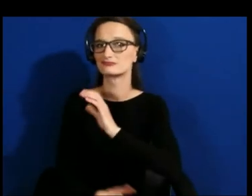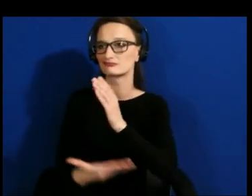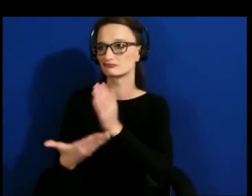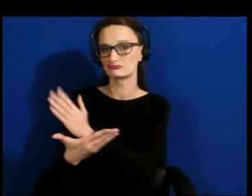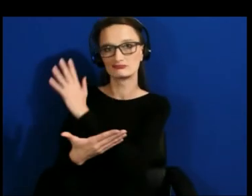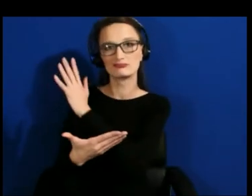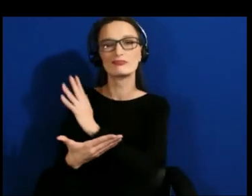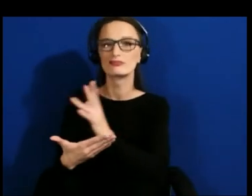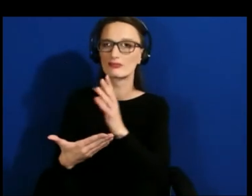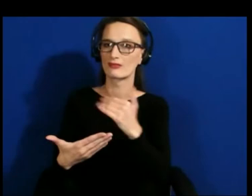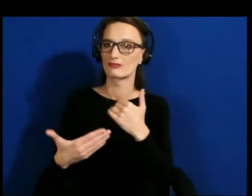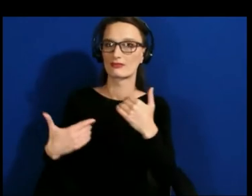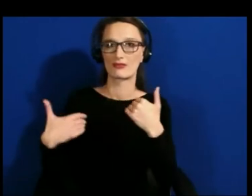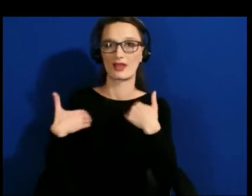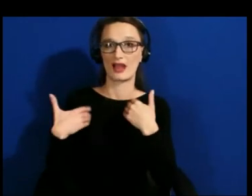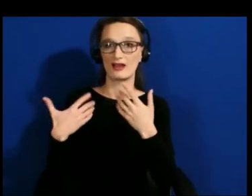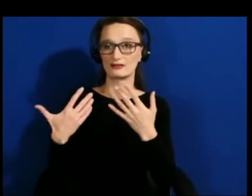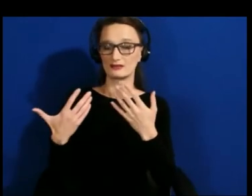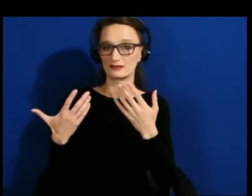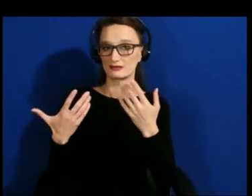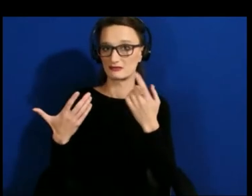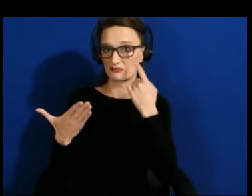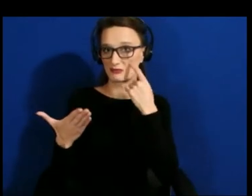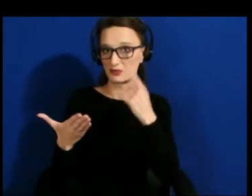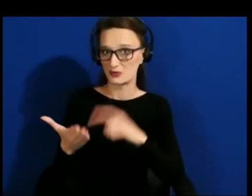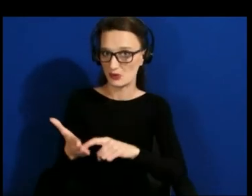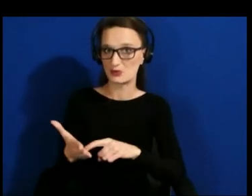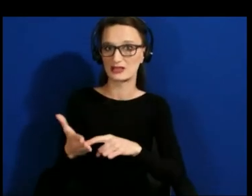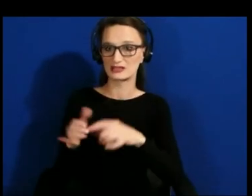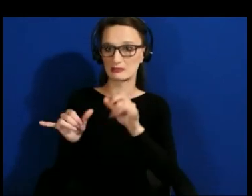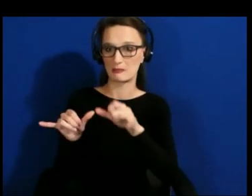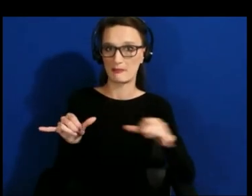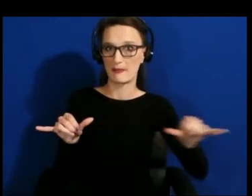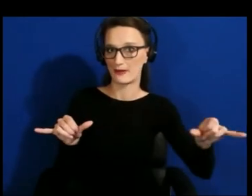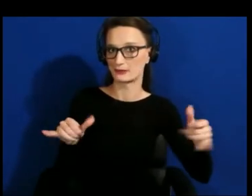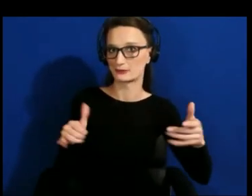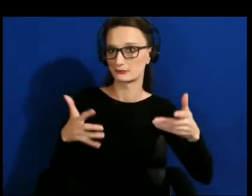trend that's emerging now, that's having to do all the way back to the baby boomers,